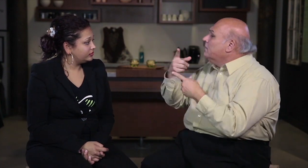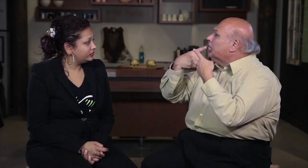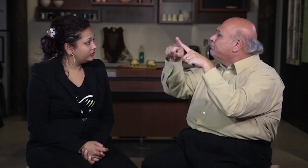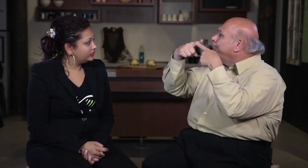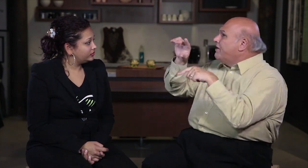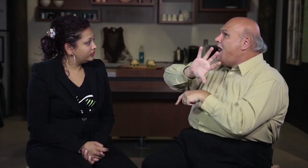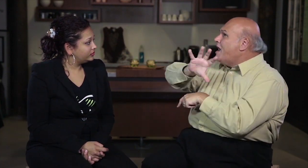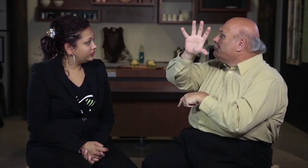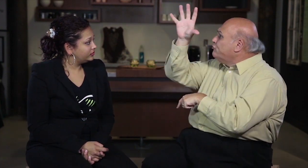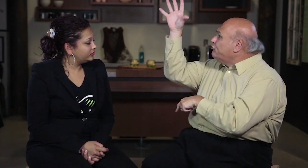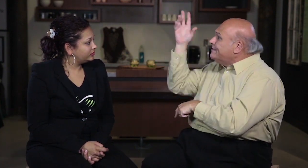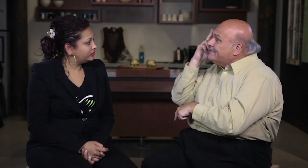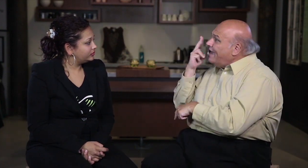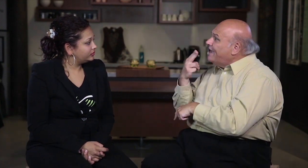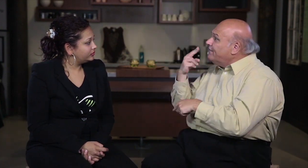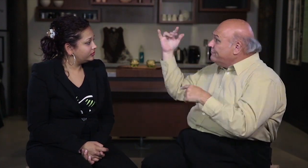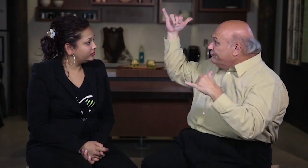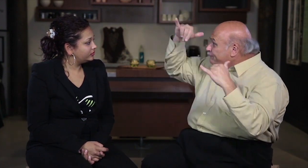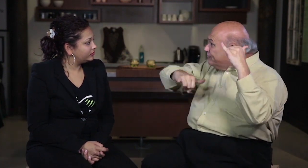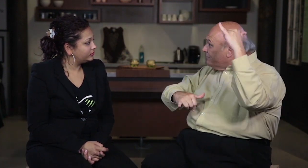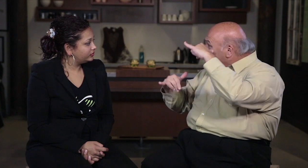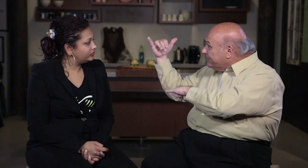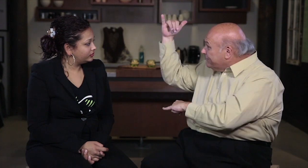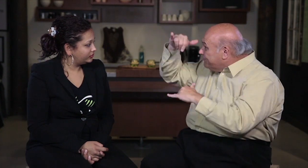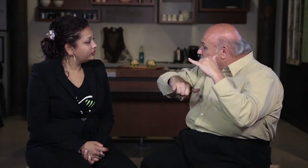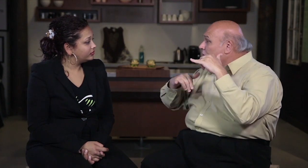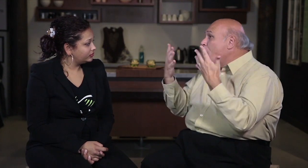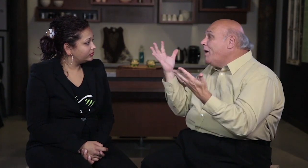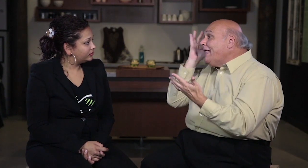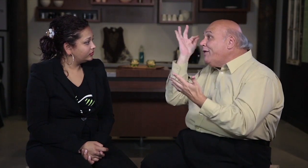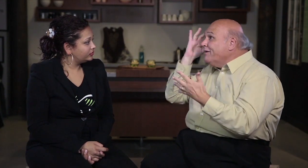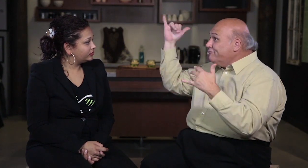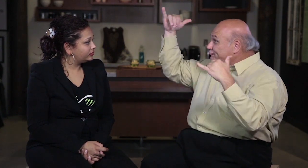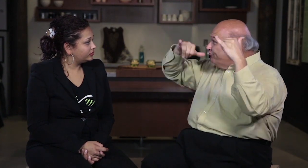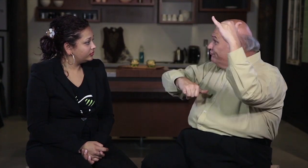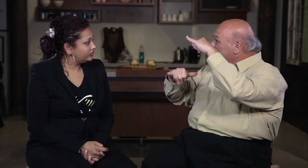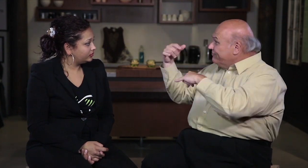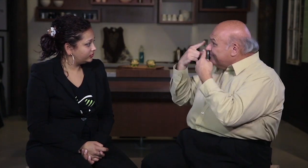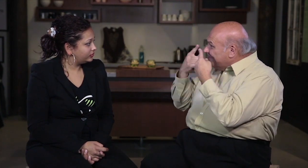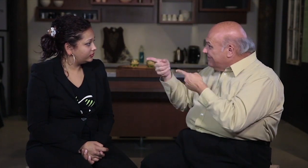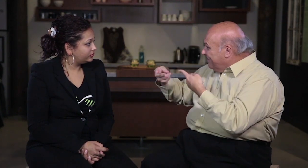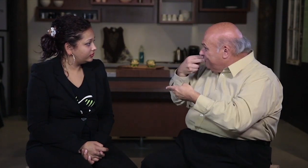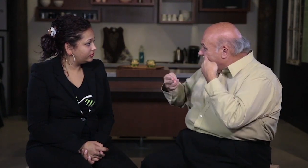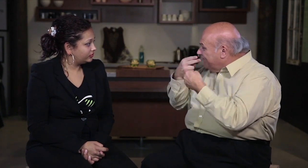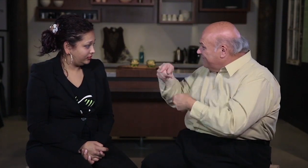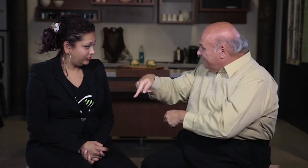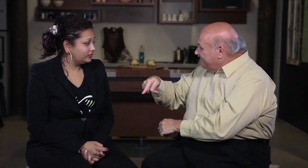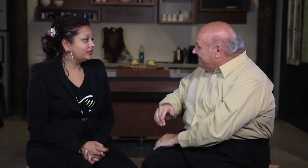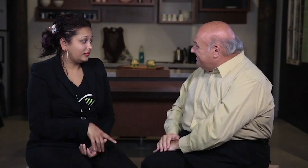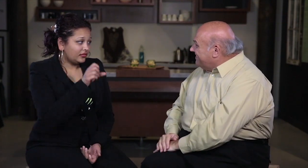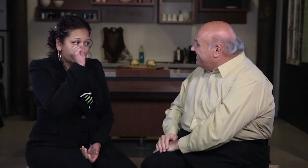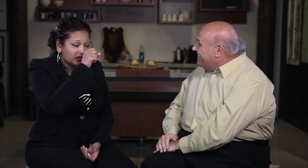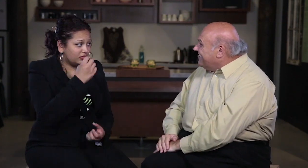from different countries? Are deaf or hearing people coming from far or flying in to eat